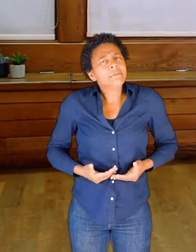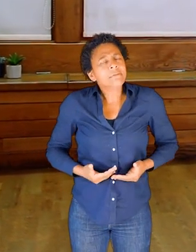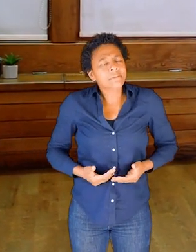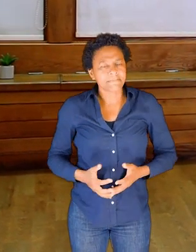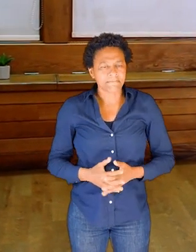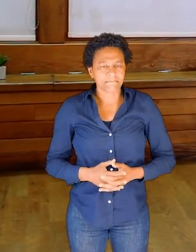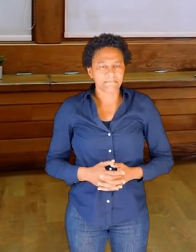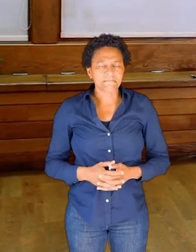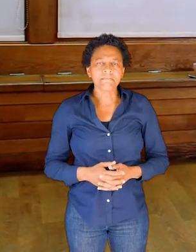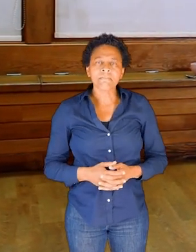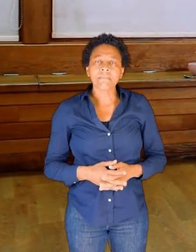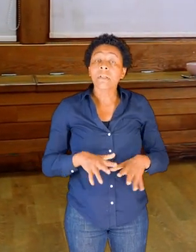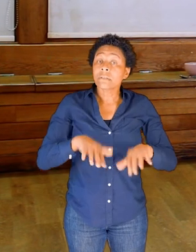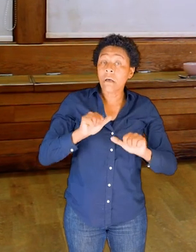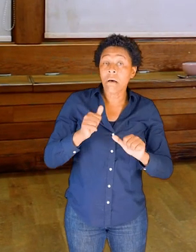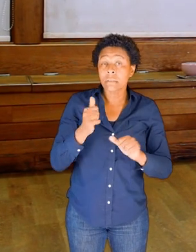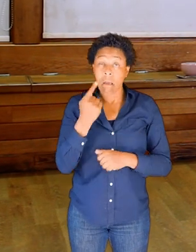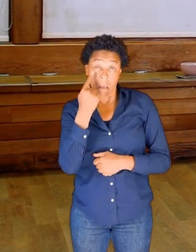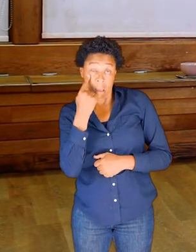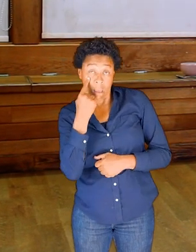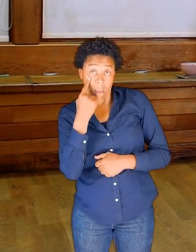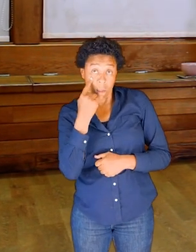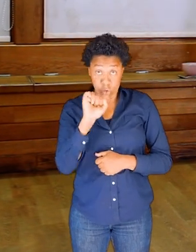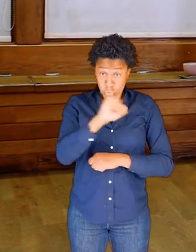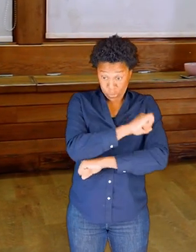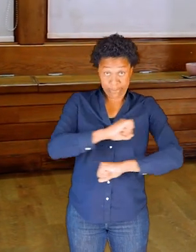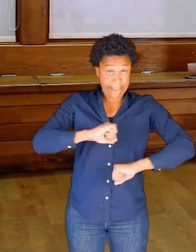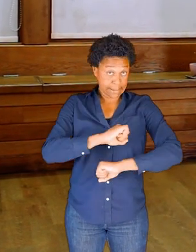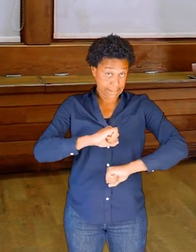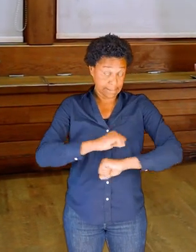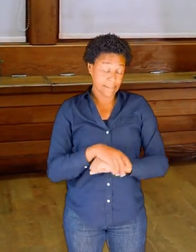You can begin to perhaps explore a bit through your space.